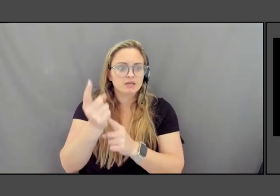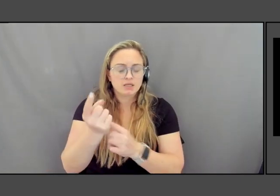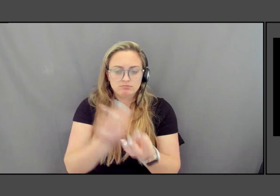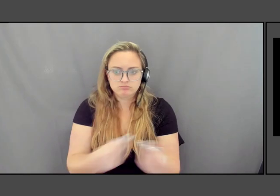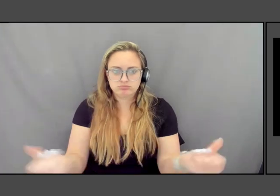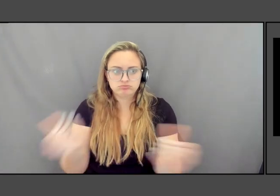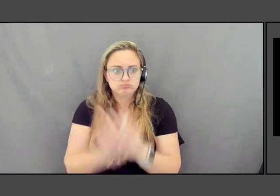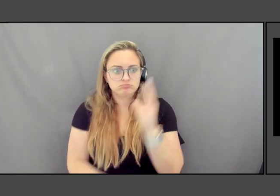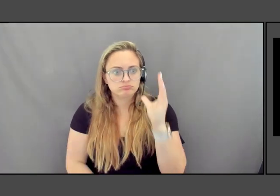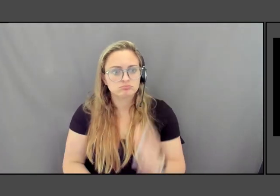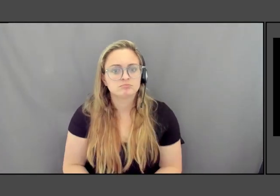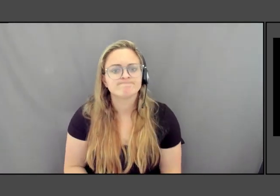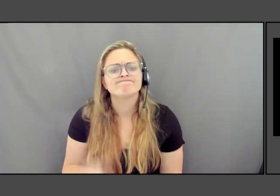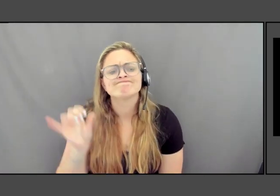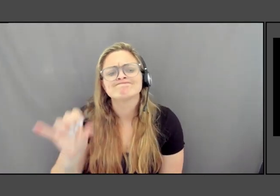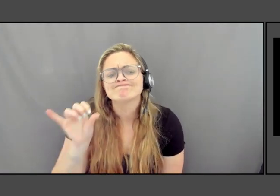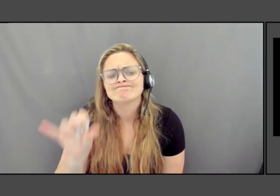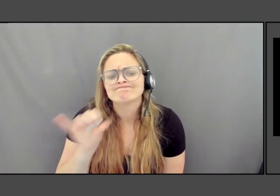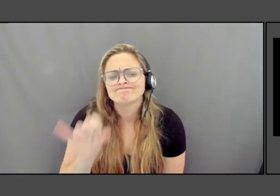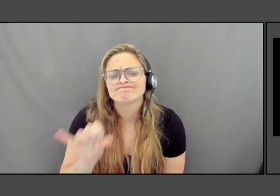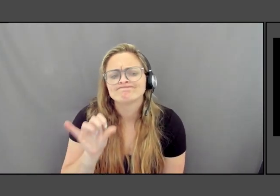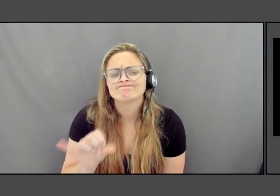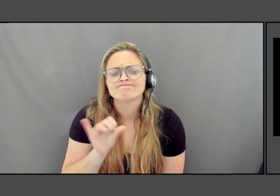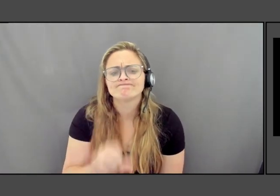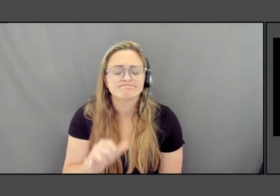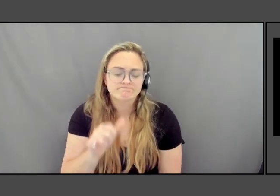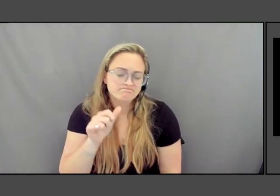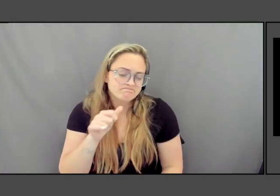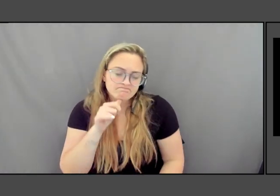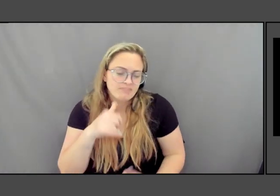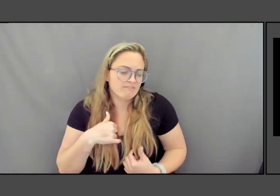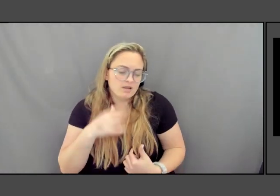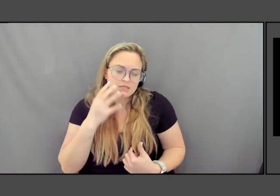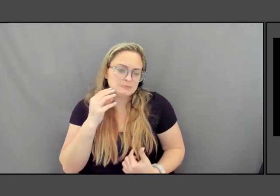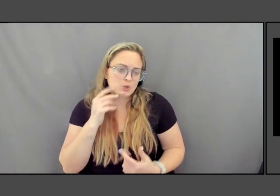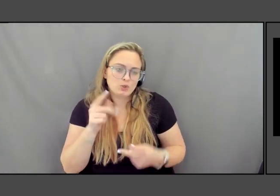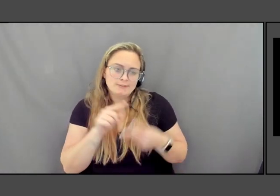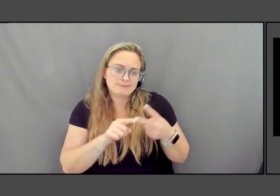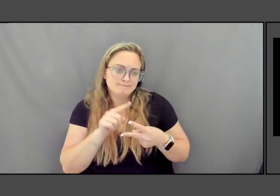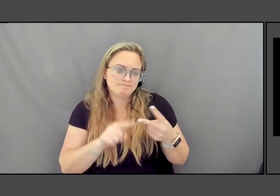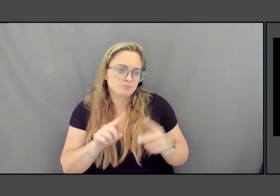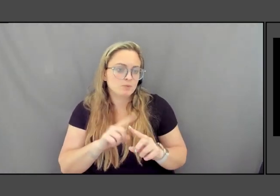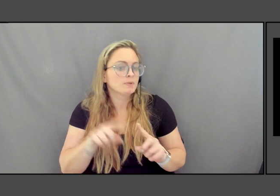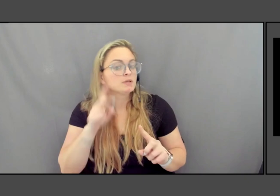Yeah. I wonder and I've not been to either of those places. And just looking at the images, I feel that there's something